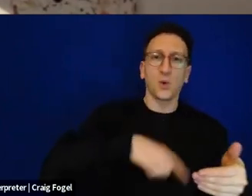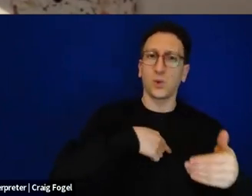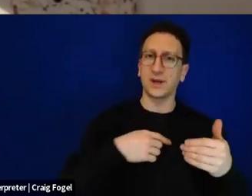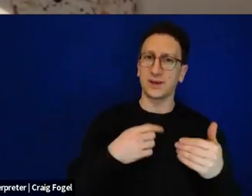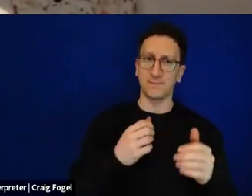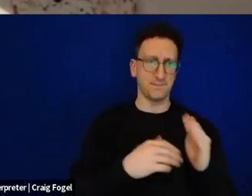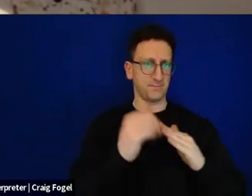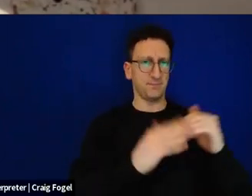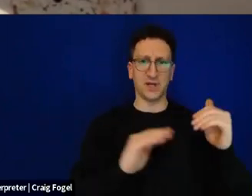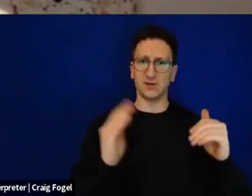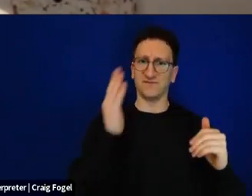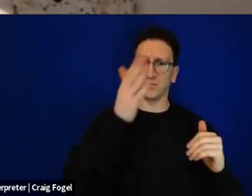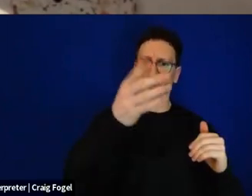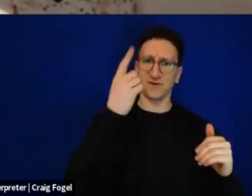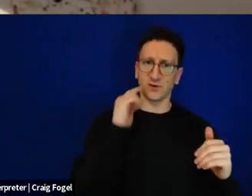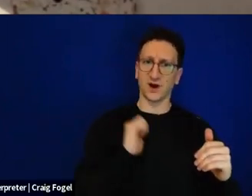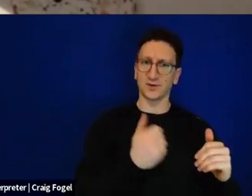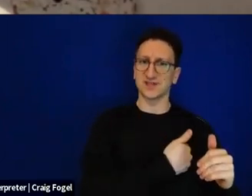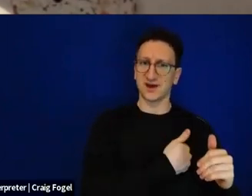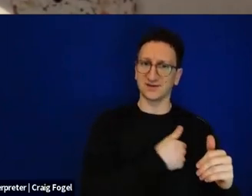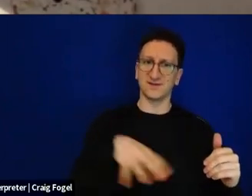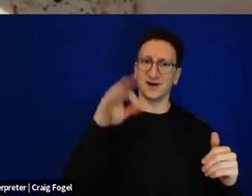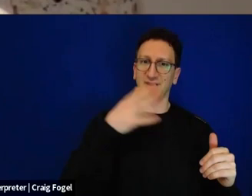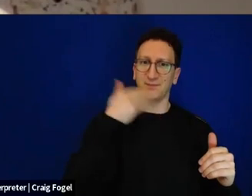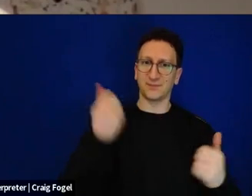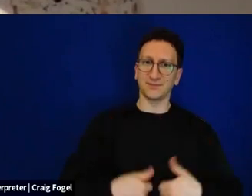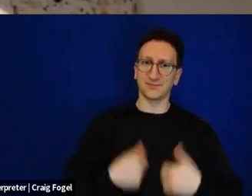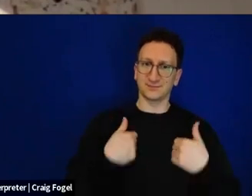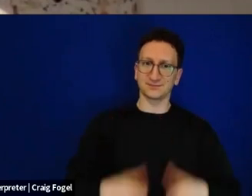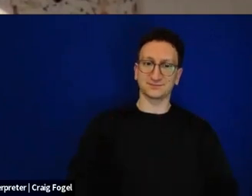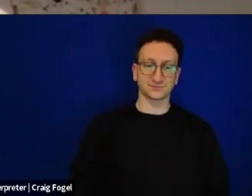and carve a path out to the Promised Land. As we approach Pesach, this year,